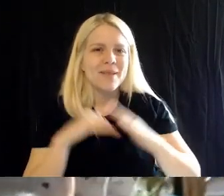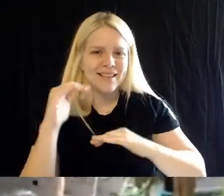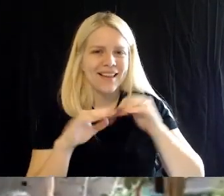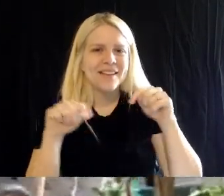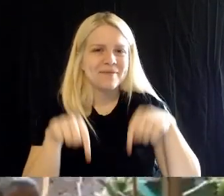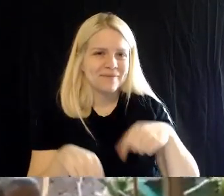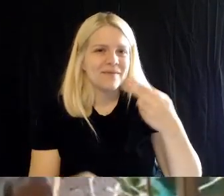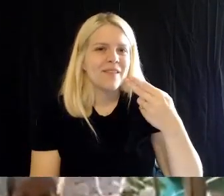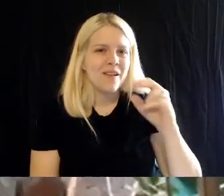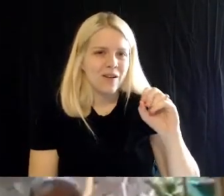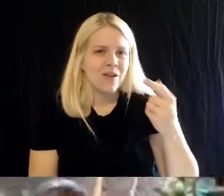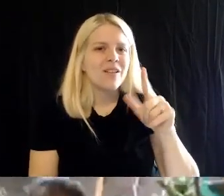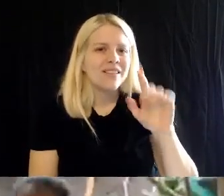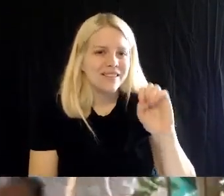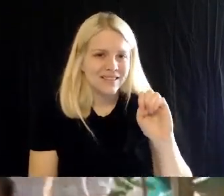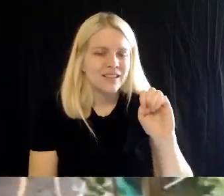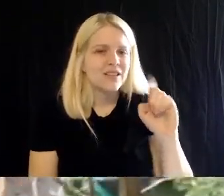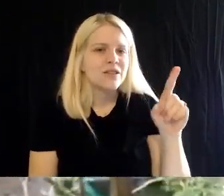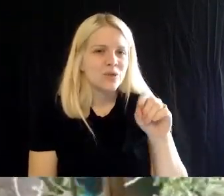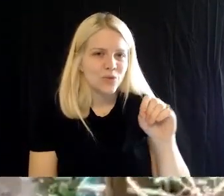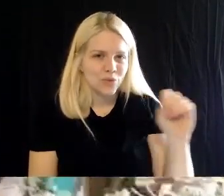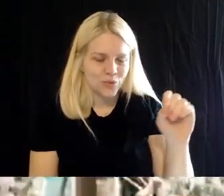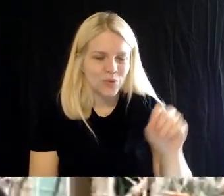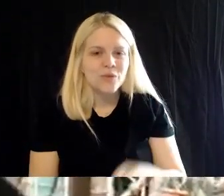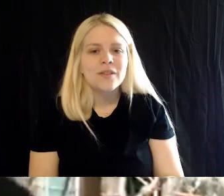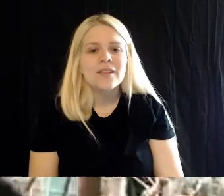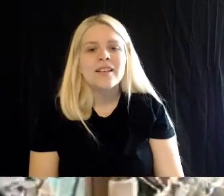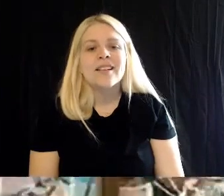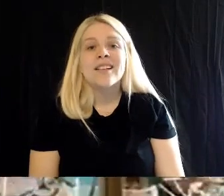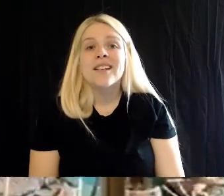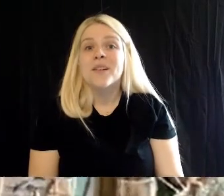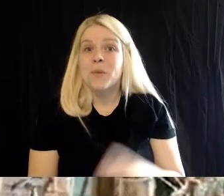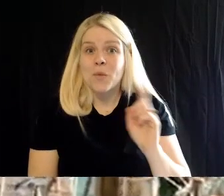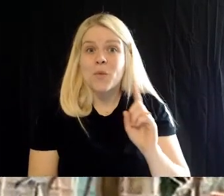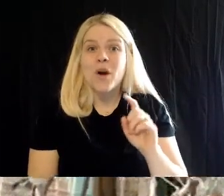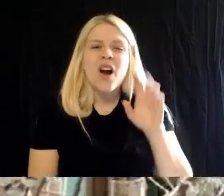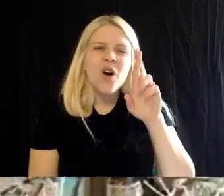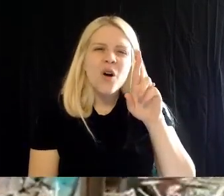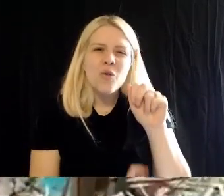rainforest, today. Right in the heart of the building! And our special guest from